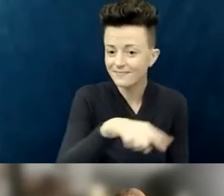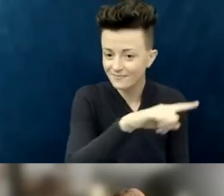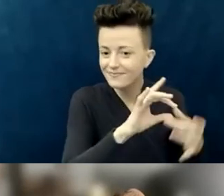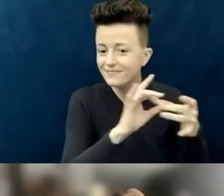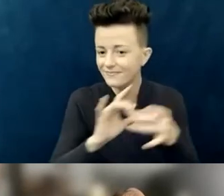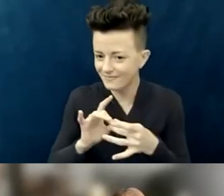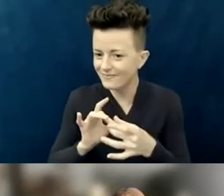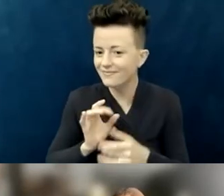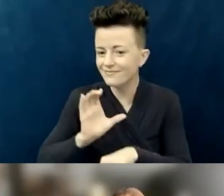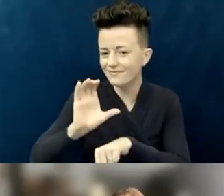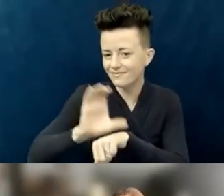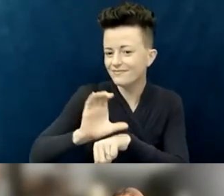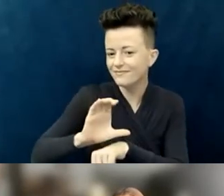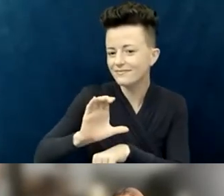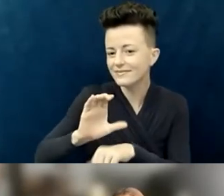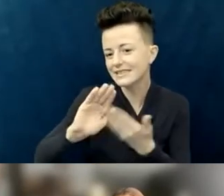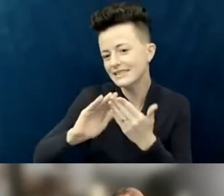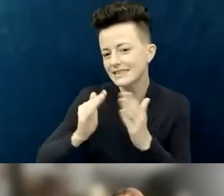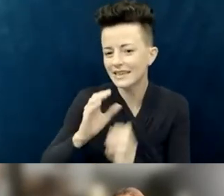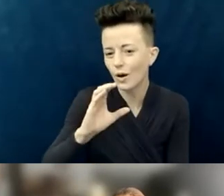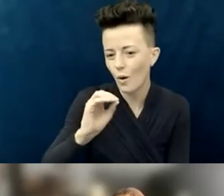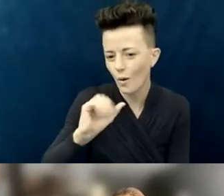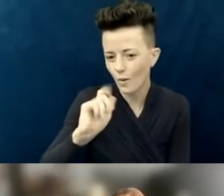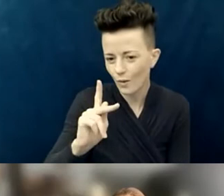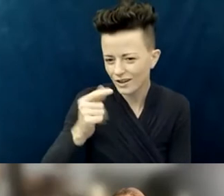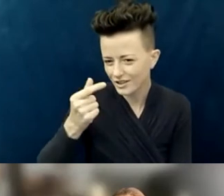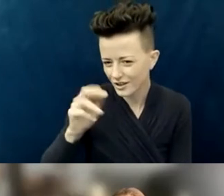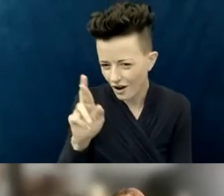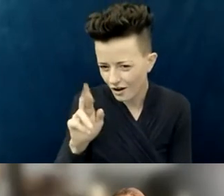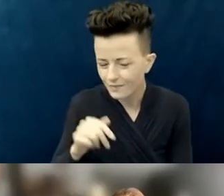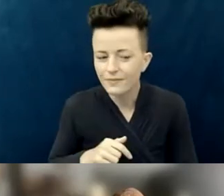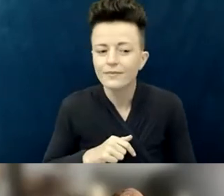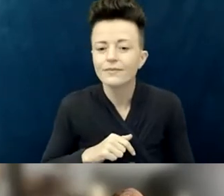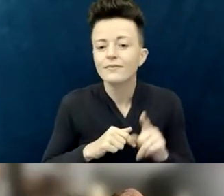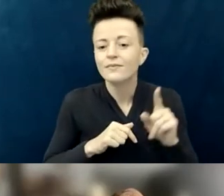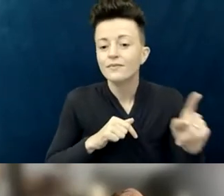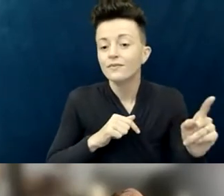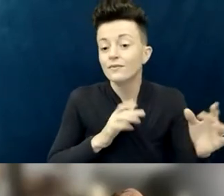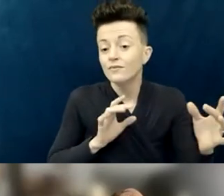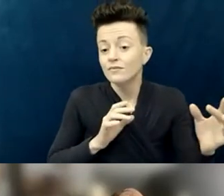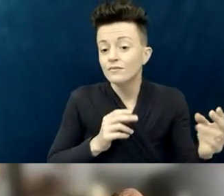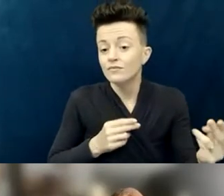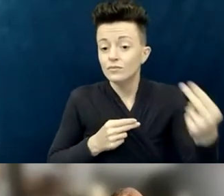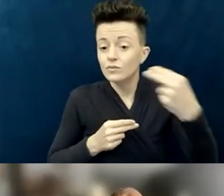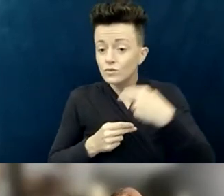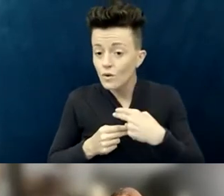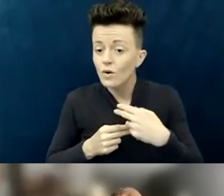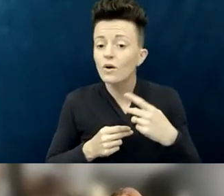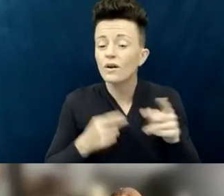They had been, like many, really tired and sad,